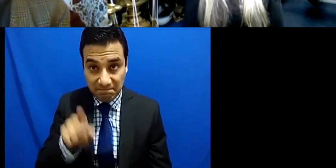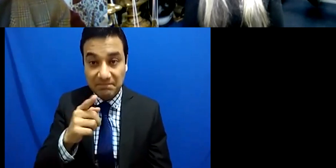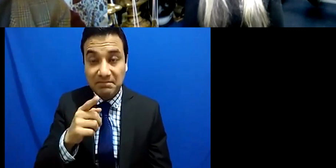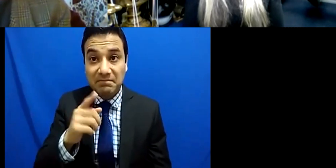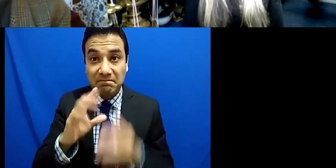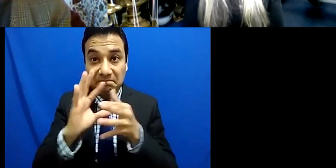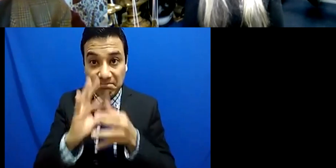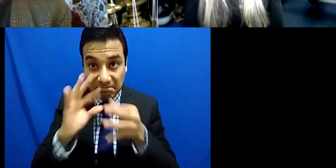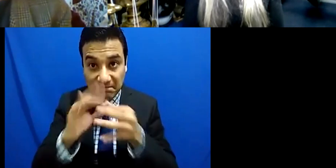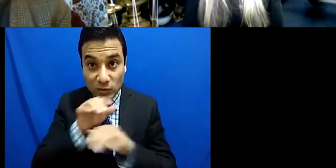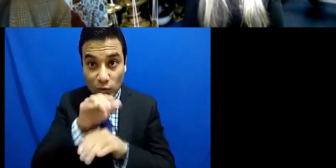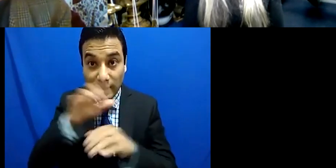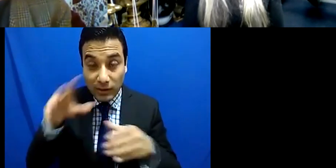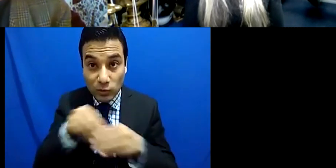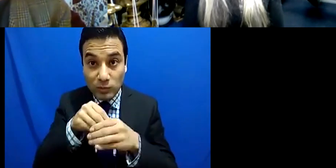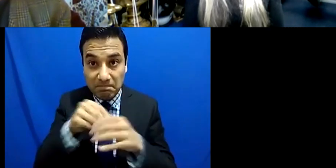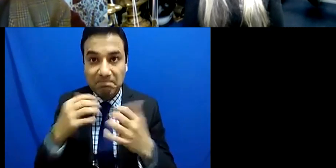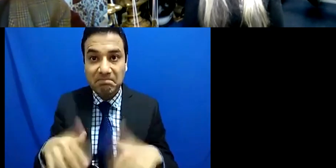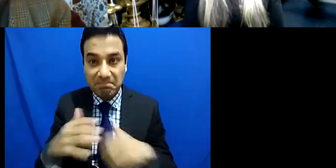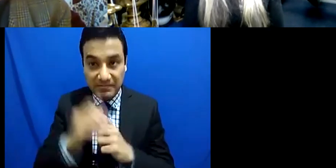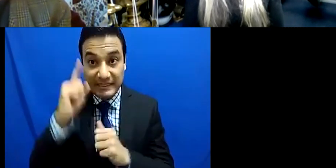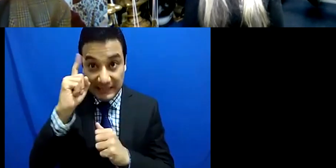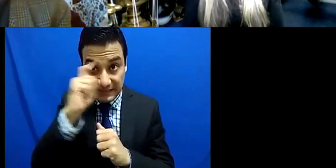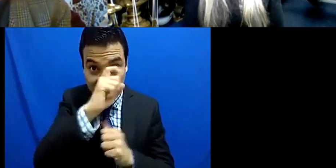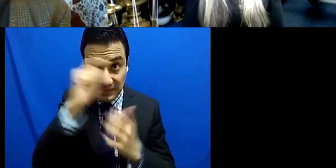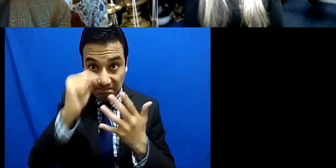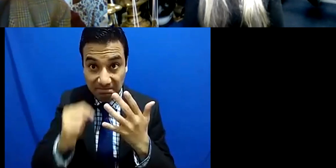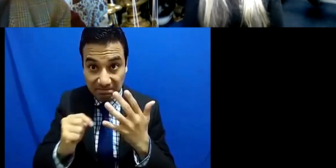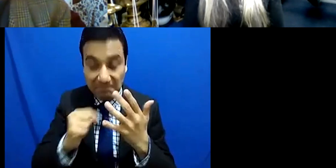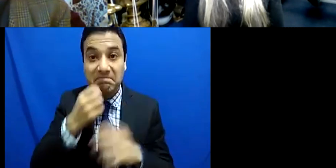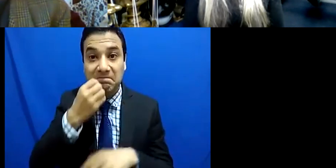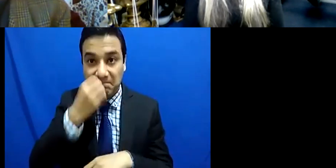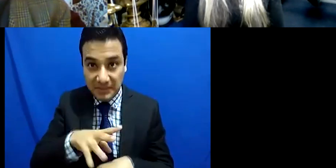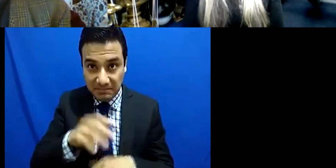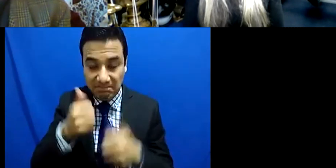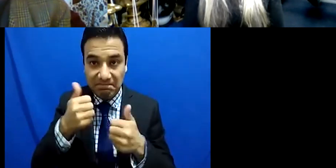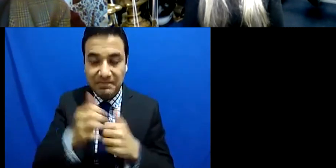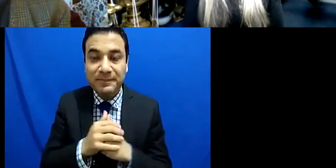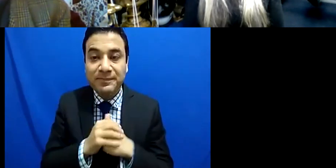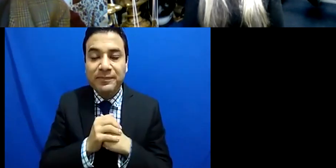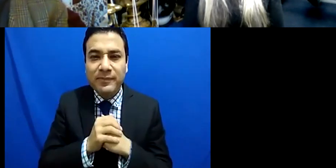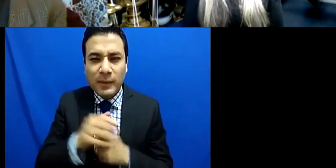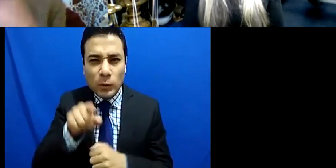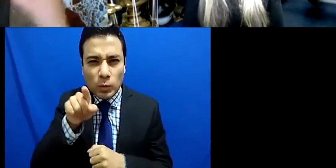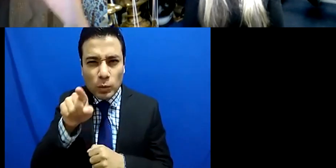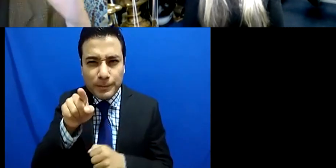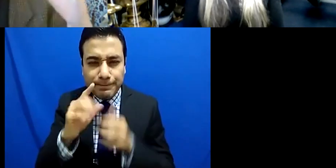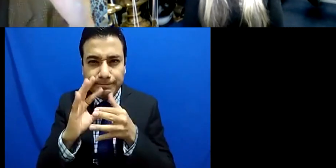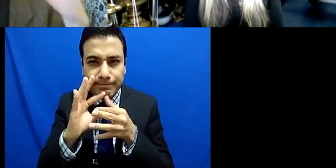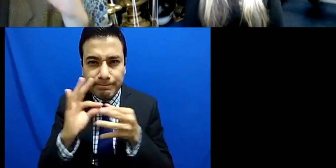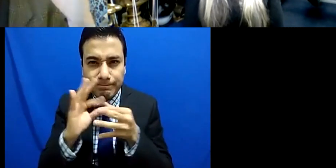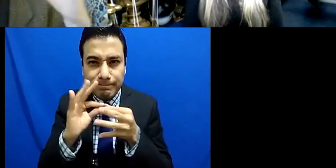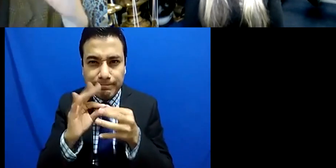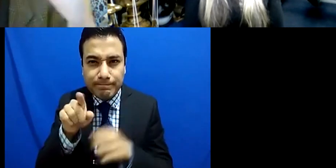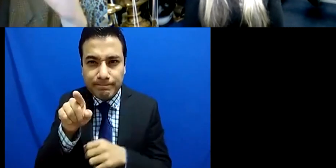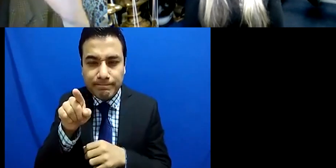challenging and you've described both terms in a way that is in a way very complementary